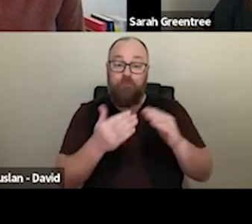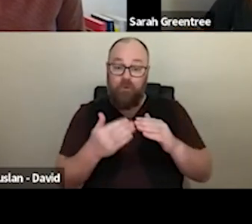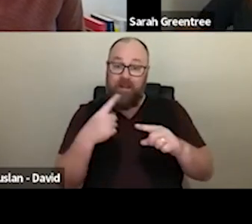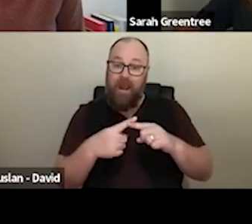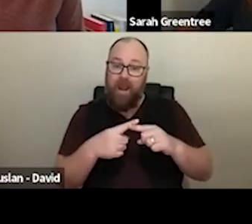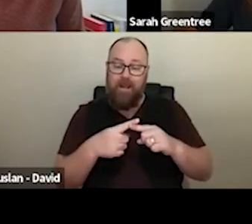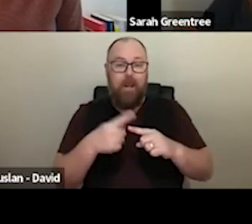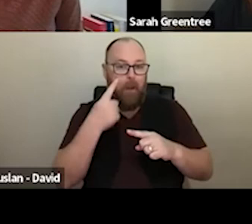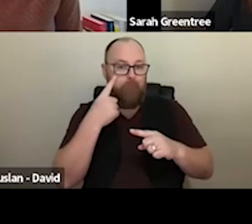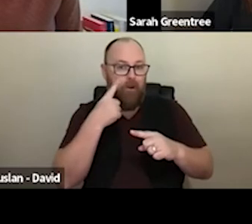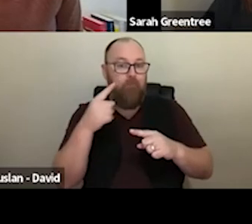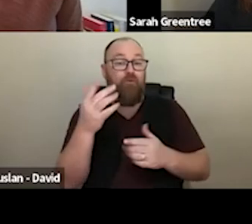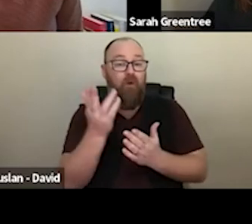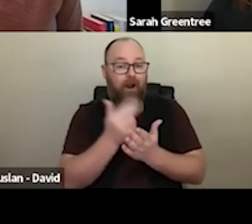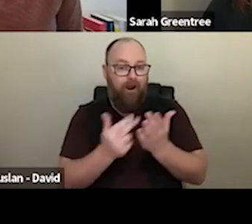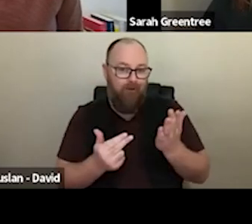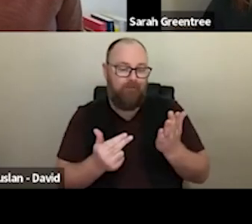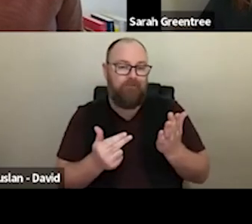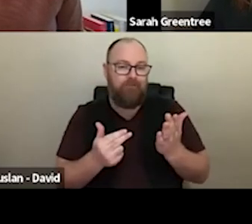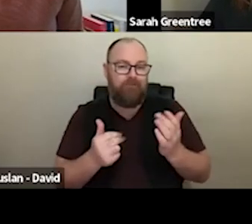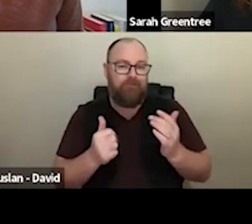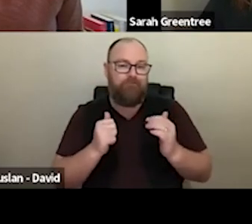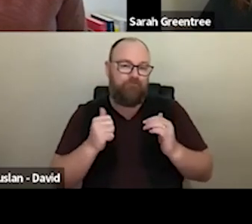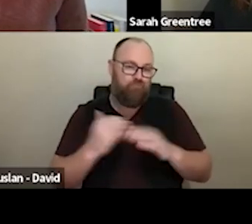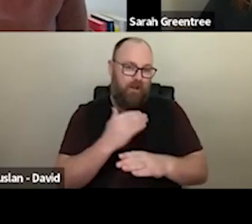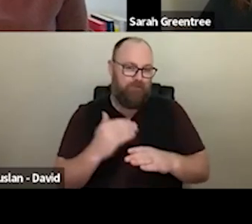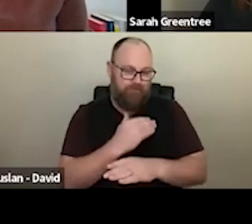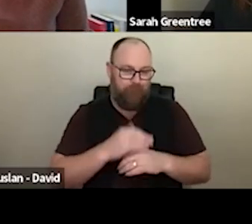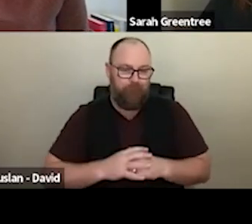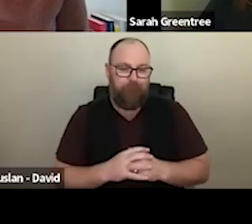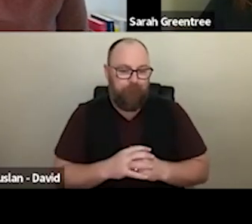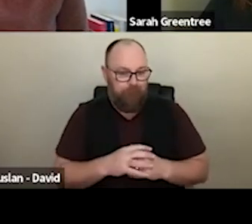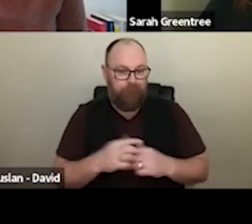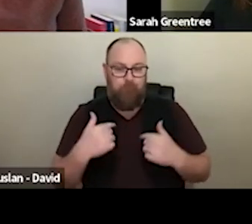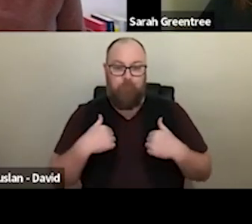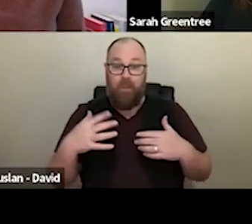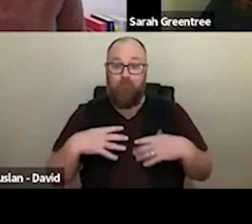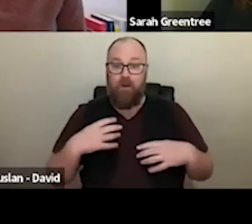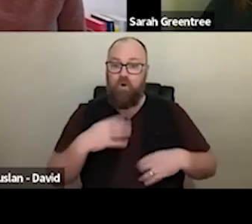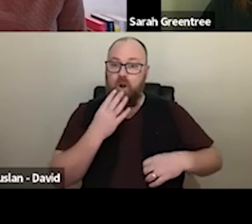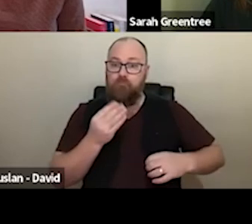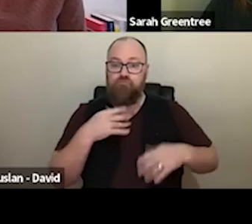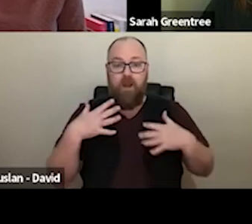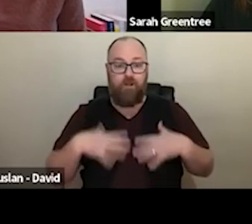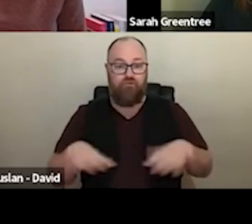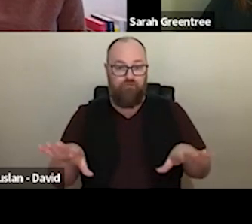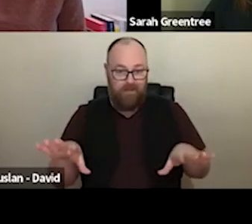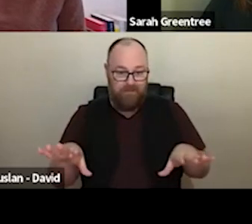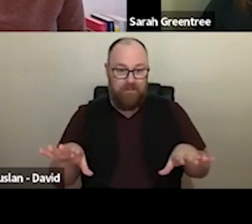So, covering off 2 different art forms, and I am wearing a brown dress with blue colors. Yuggera and Turrbal people in Brisbane. I I've got short, brown and blond hair, and I've got some ginormous browns. cover of two different art forms, and I am